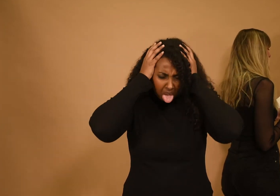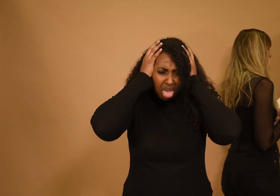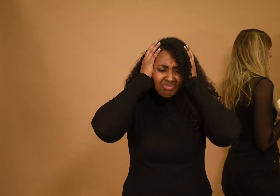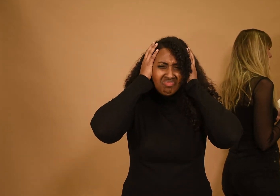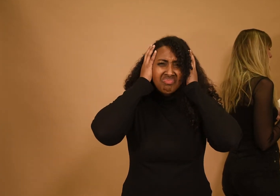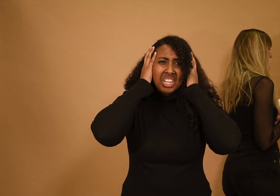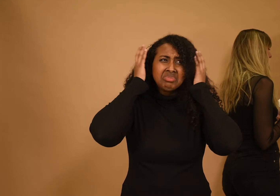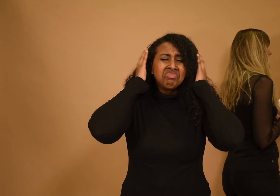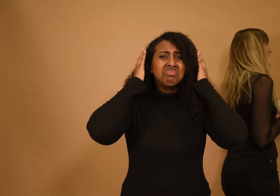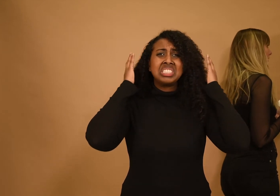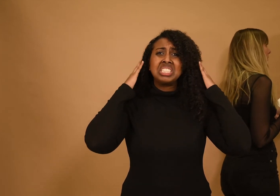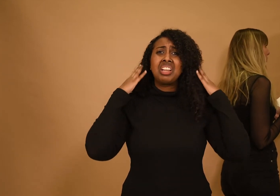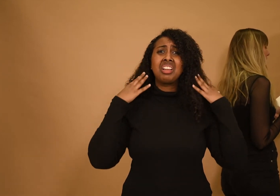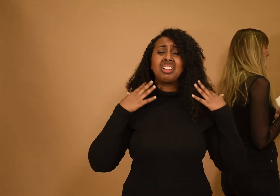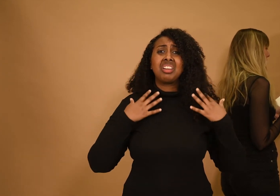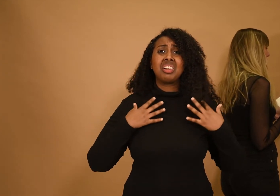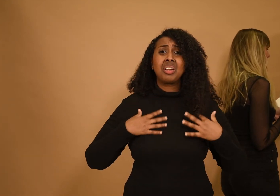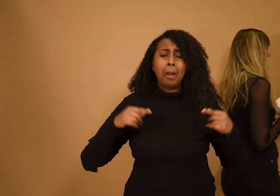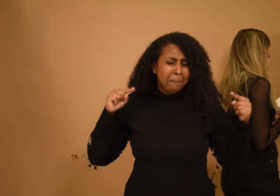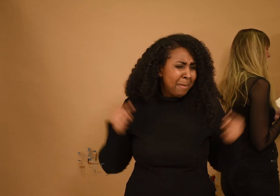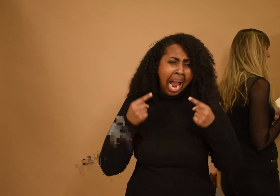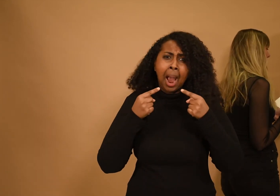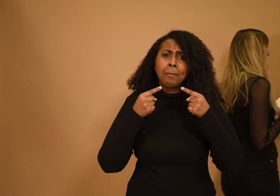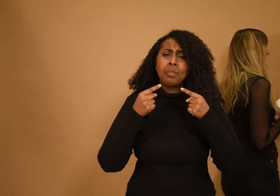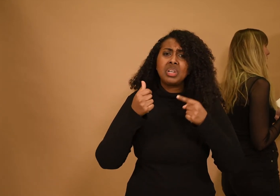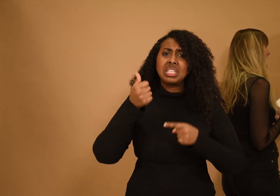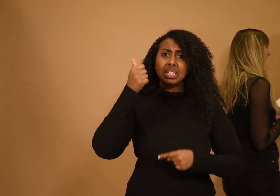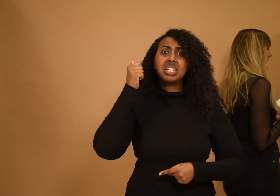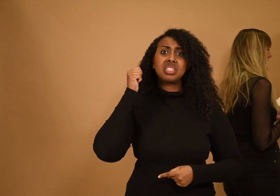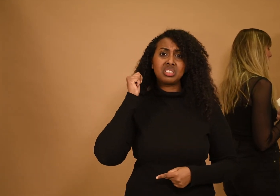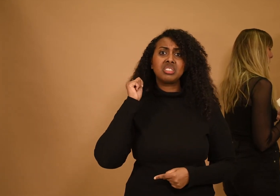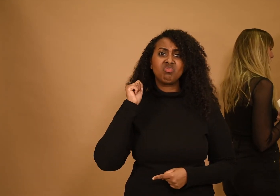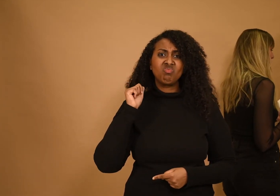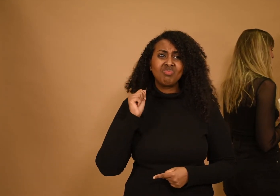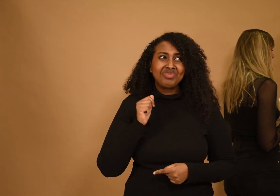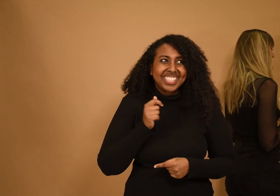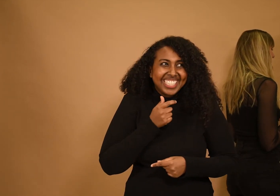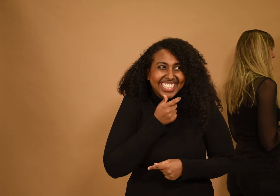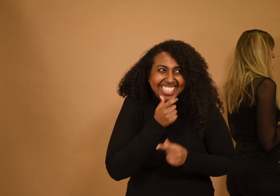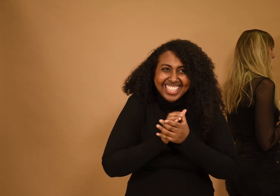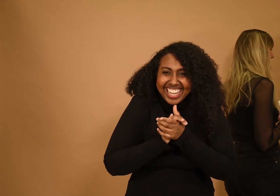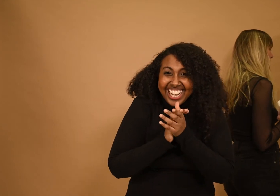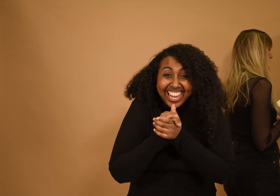the fight you had yesterday the inside jokes in the turned-up corners of your mouth